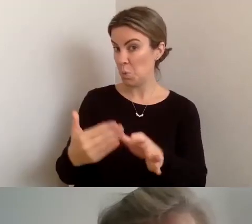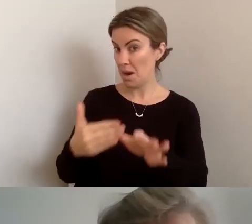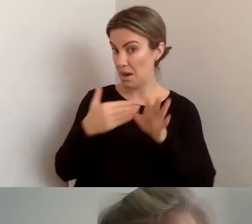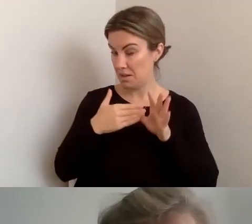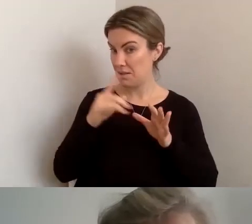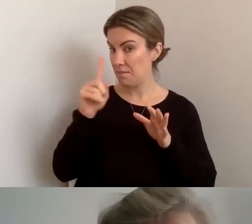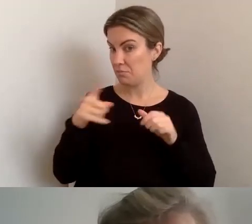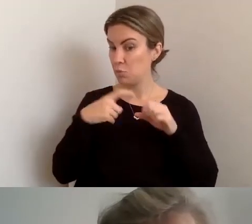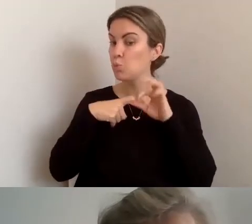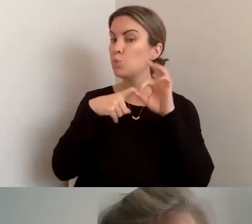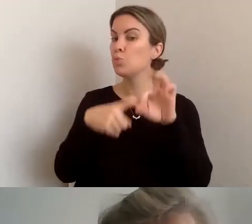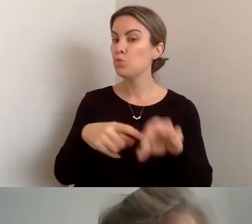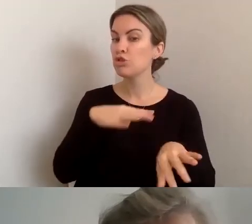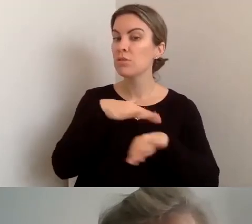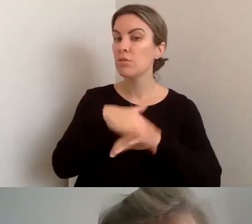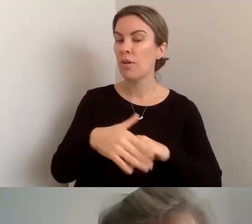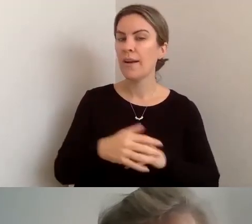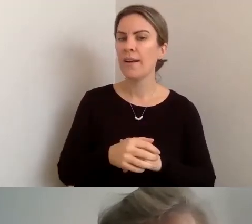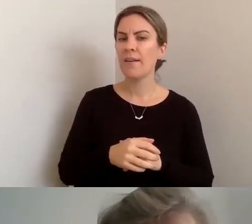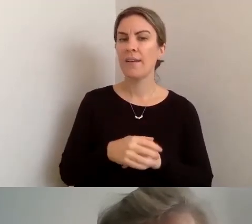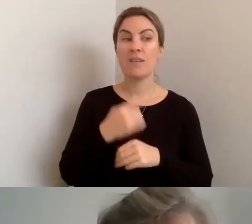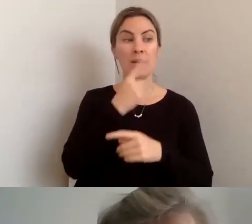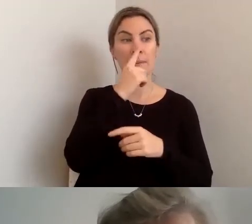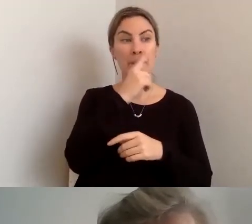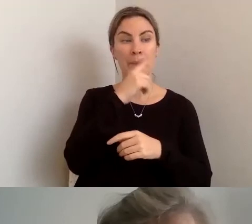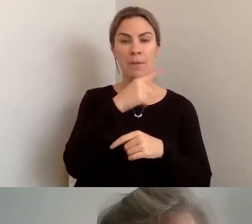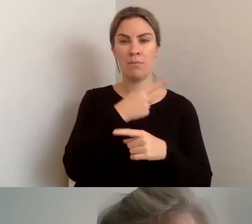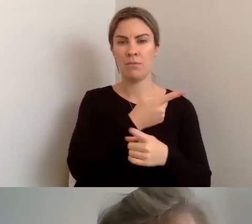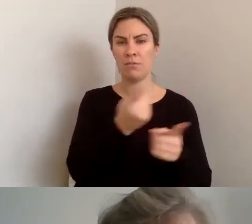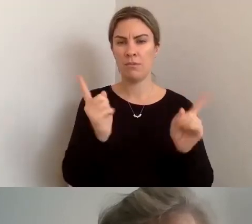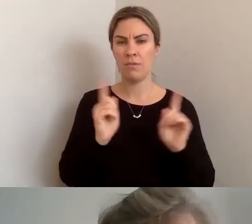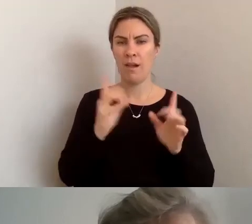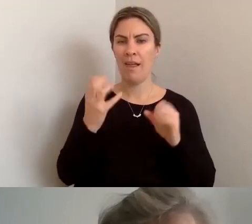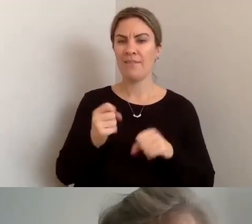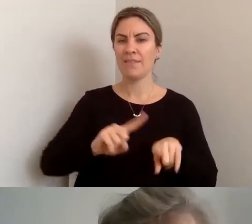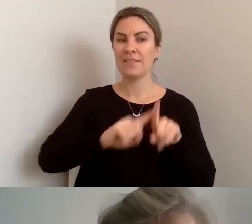to answer: Sorry, it just disappeared from me as I was reading it...